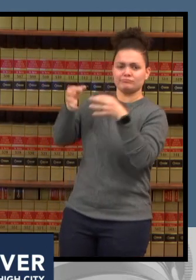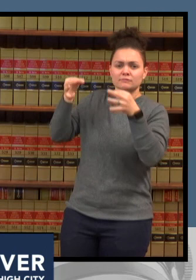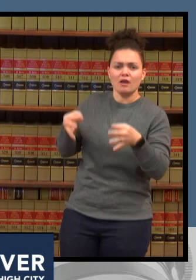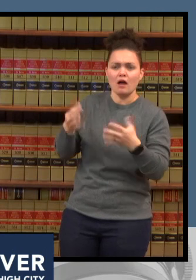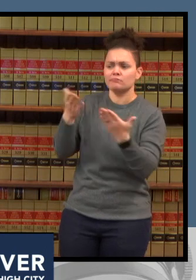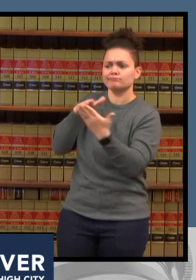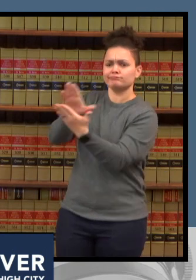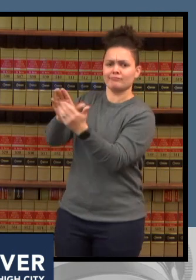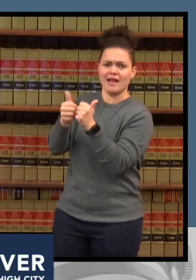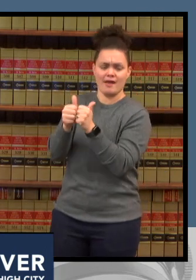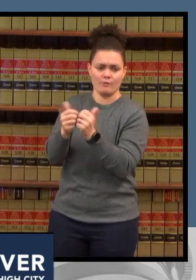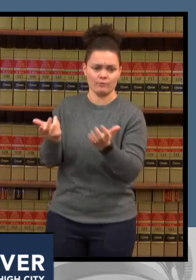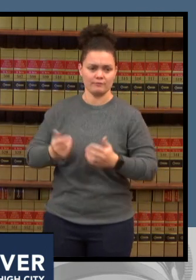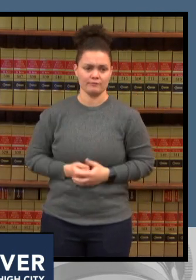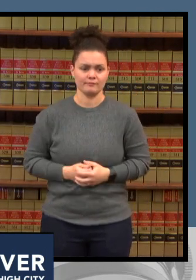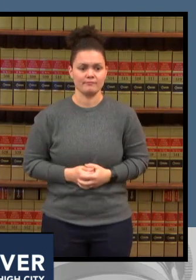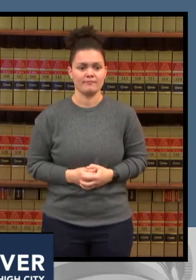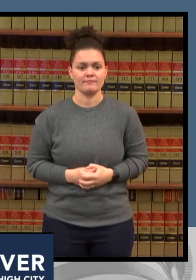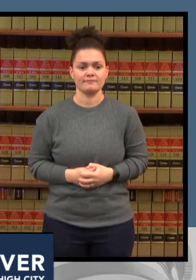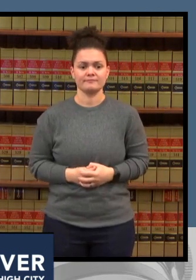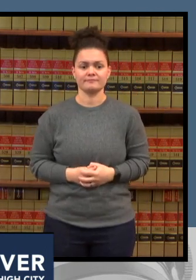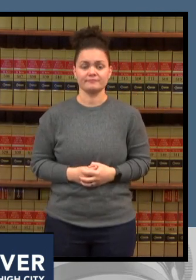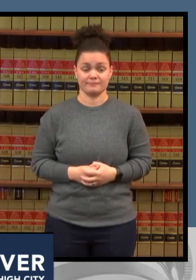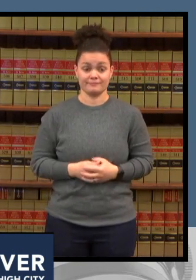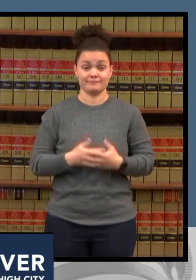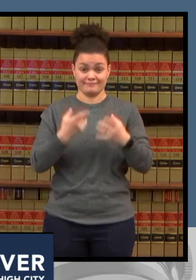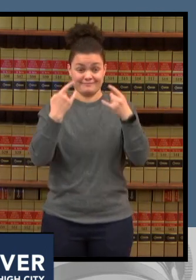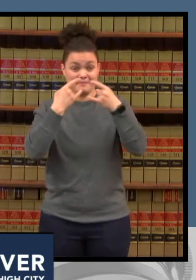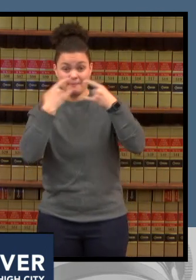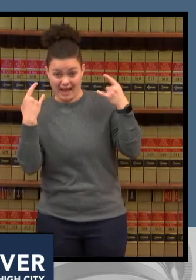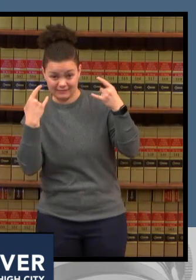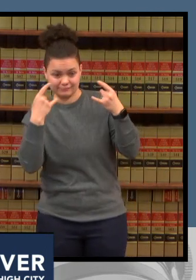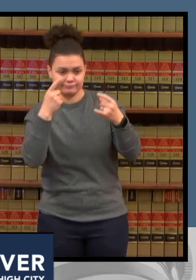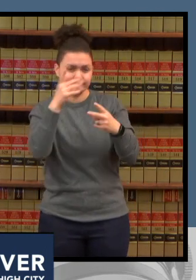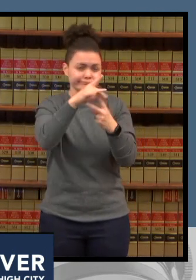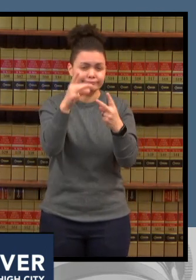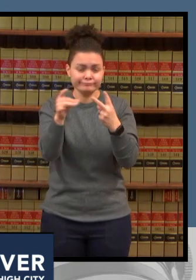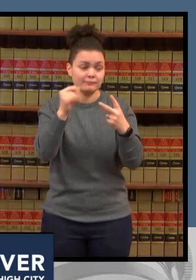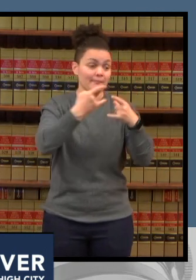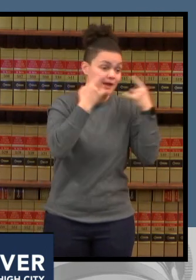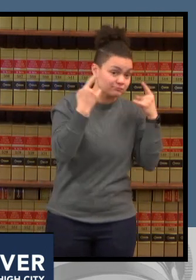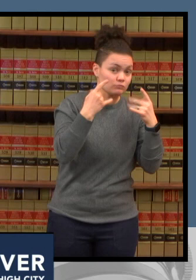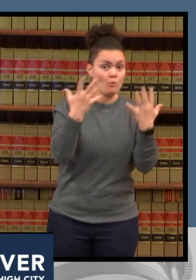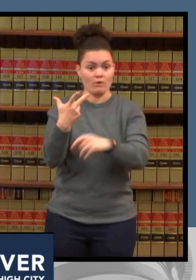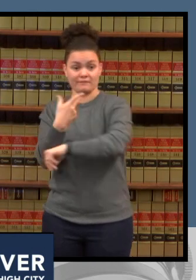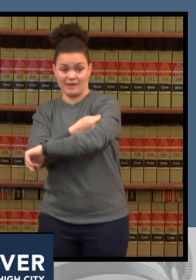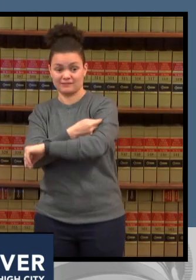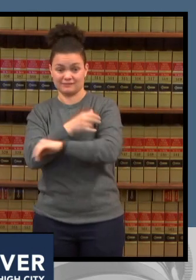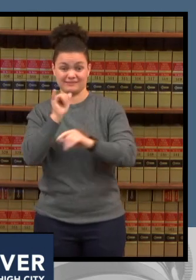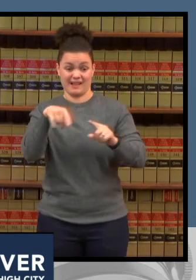or vax public health order through february the third thankfully we got some good news